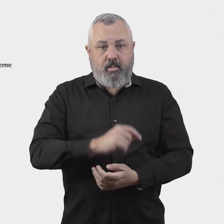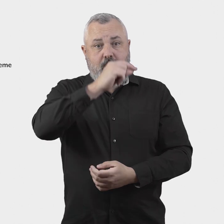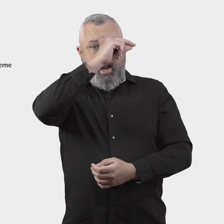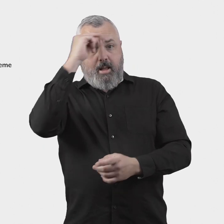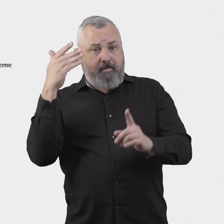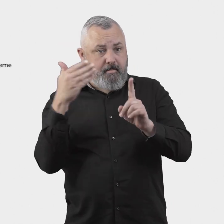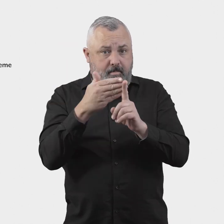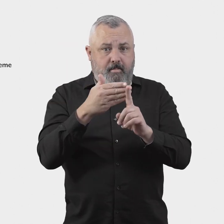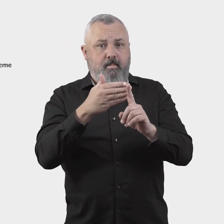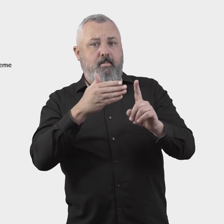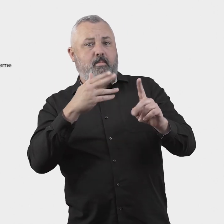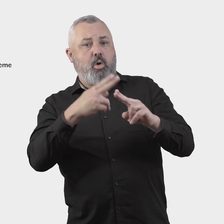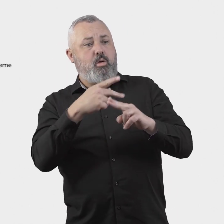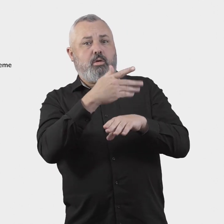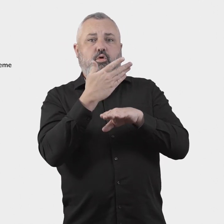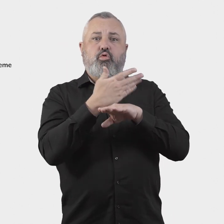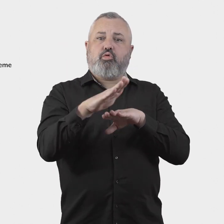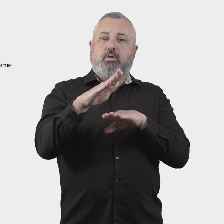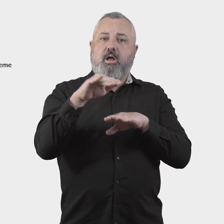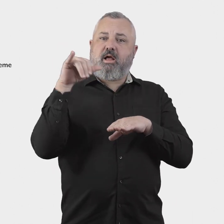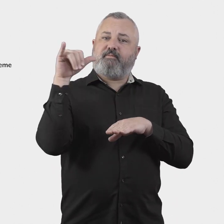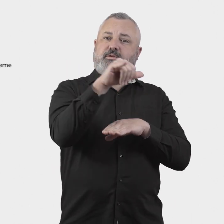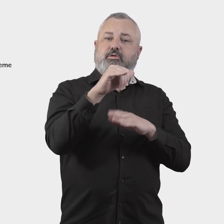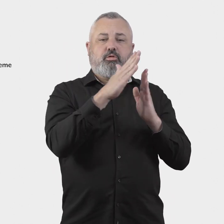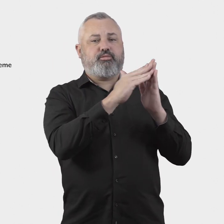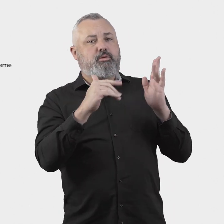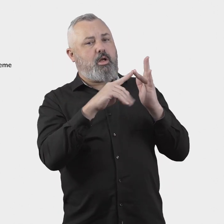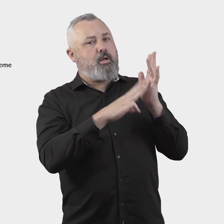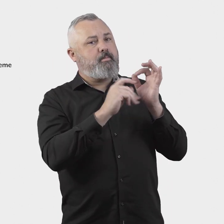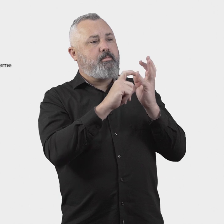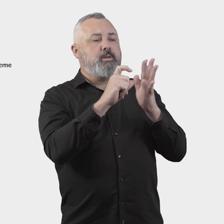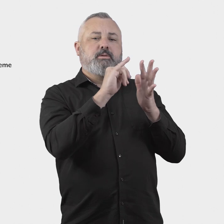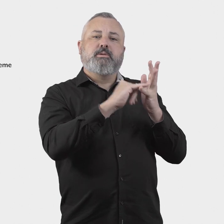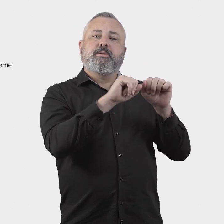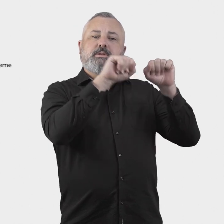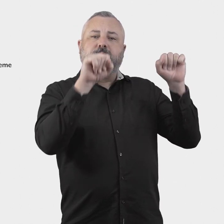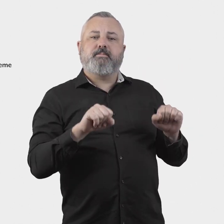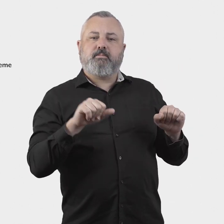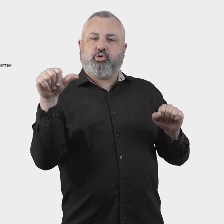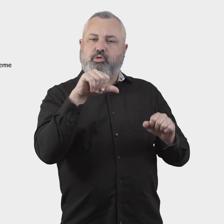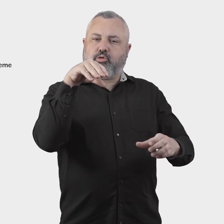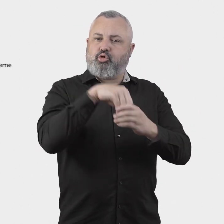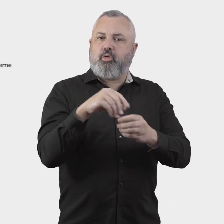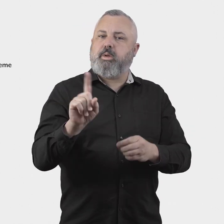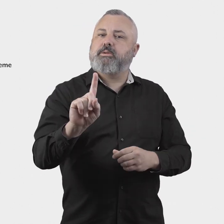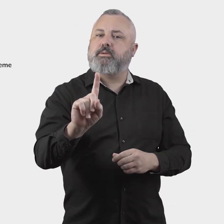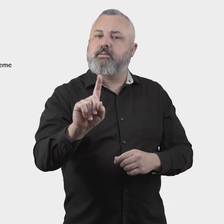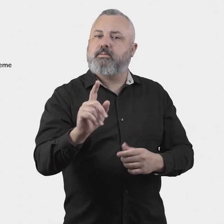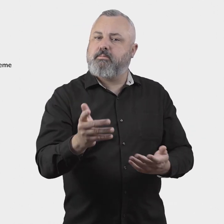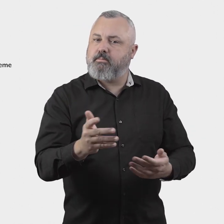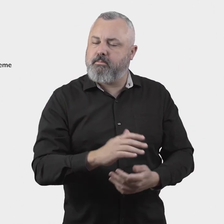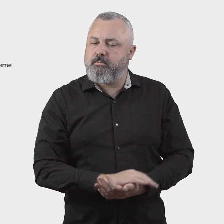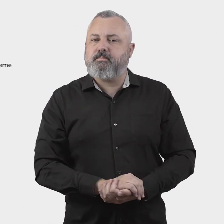1. What should be the objectives of the Aviation Industry Ombuds Scheme?